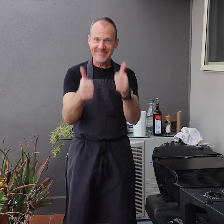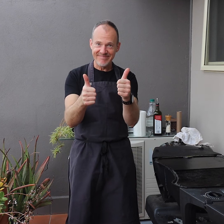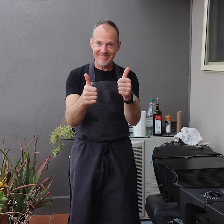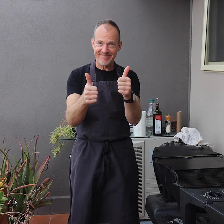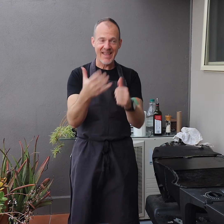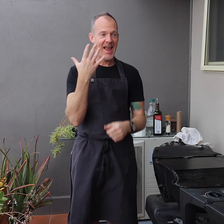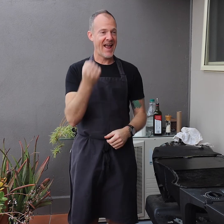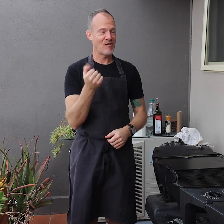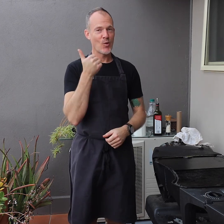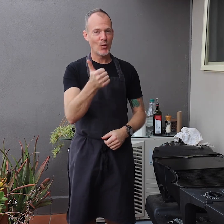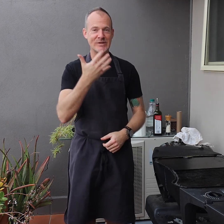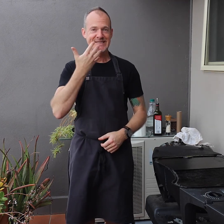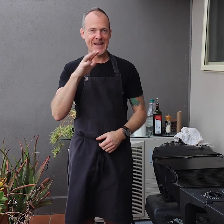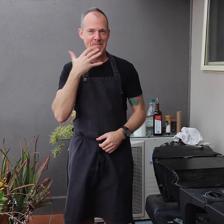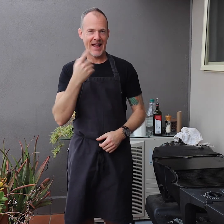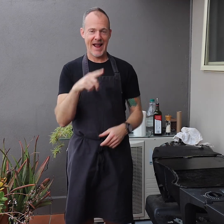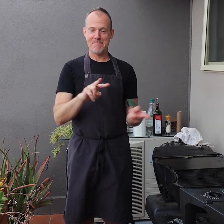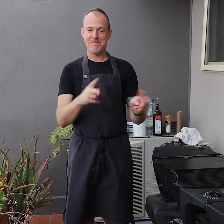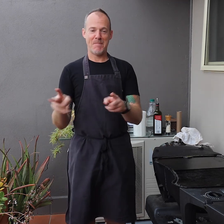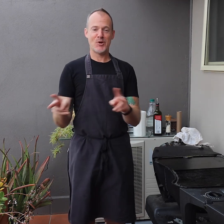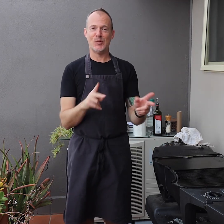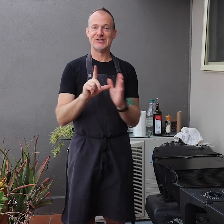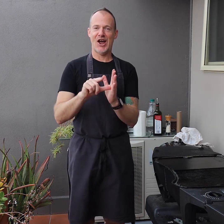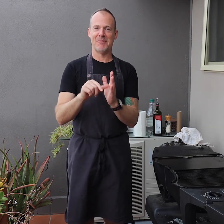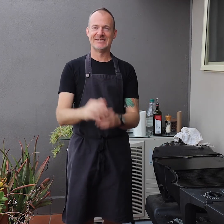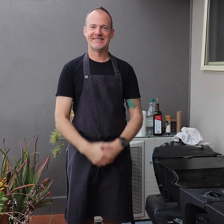Have a great summer and BBQ time!